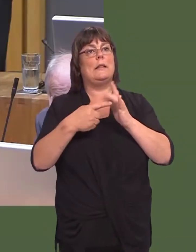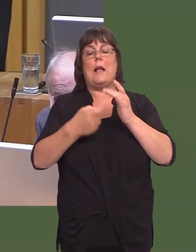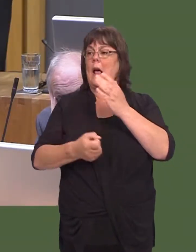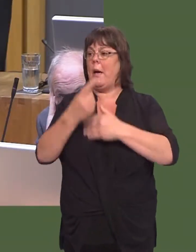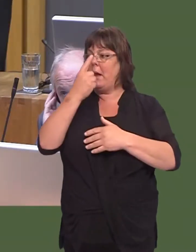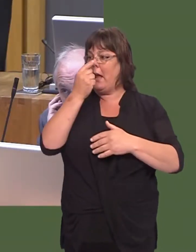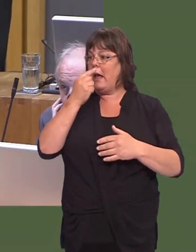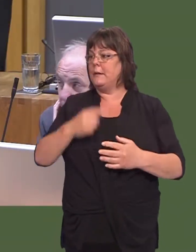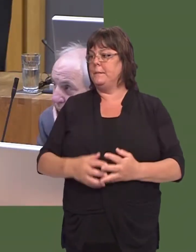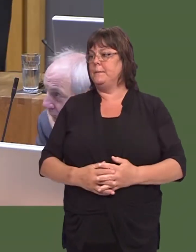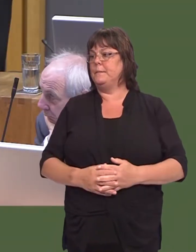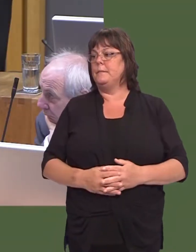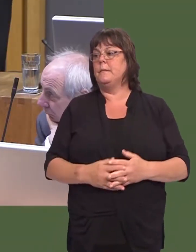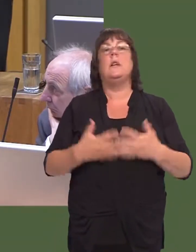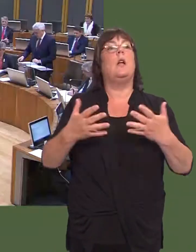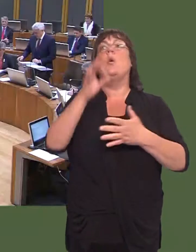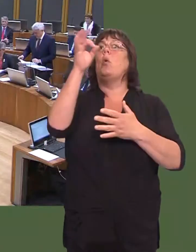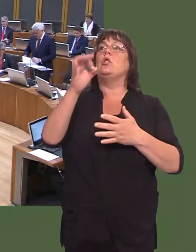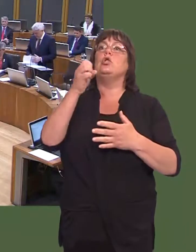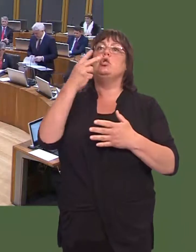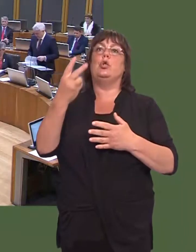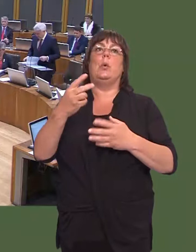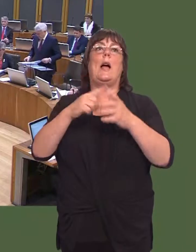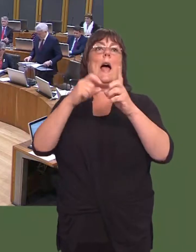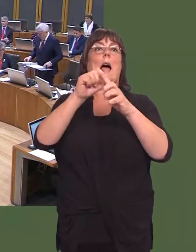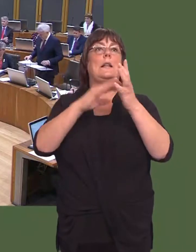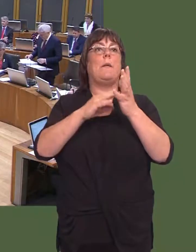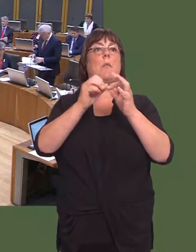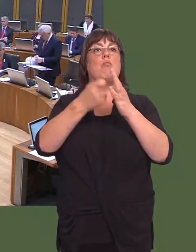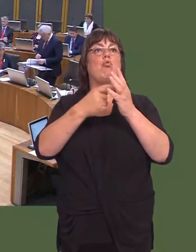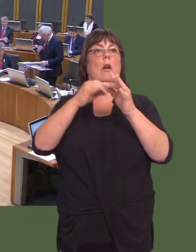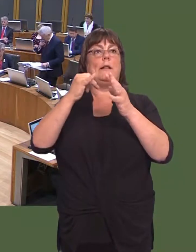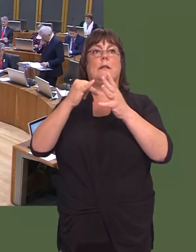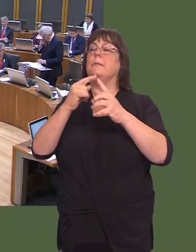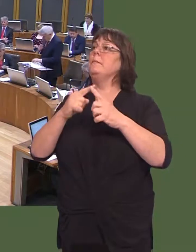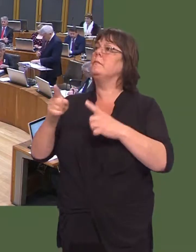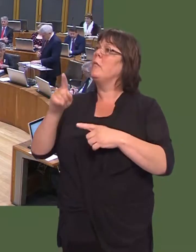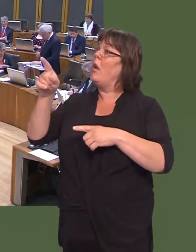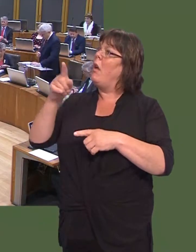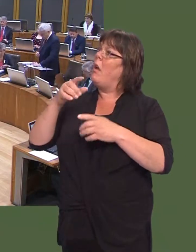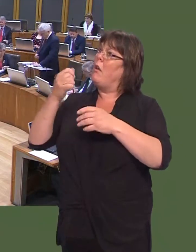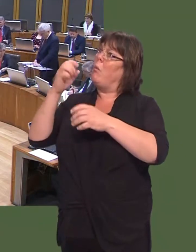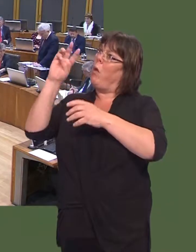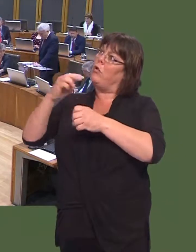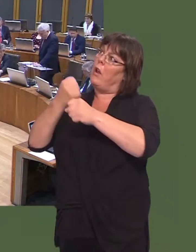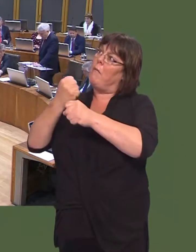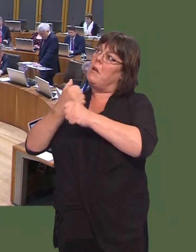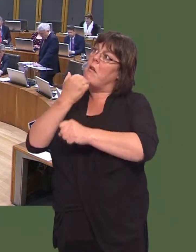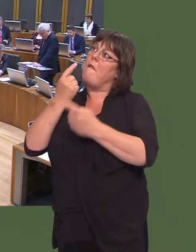Adam Price: 2. A oes gan Lywodraeth Cymru yr holl wybodaeth sydd ei hangen arni, bellach, i wneud penderfyniad